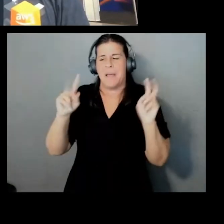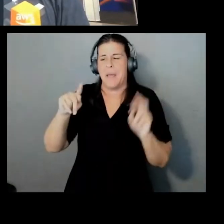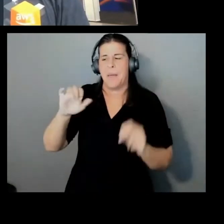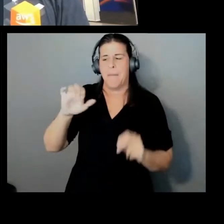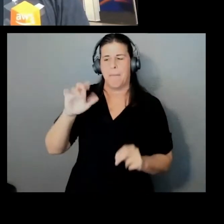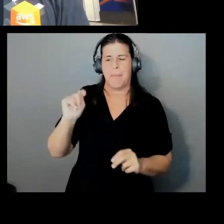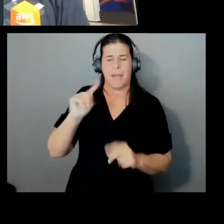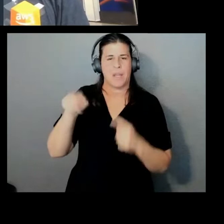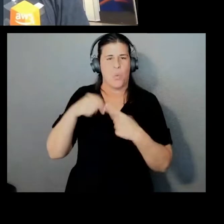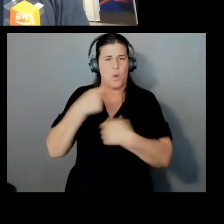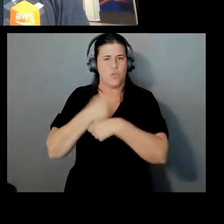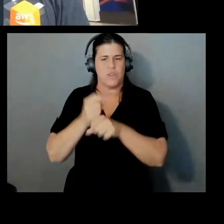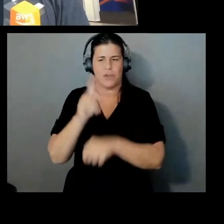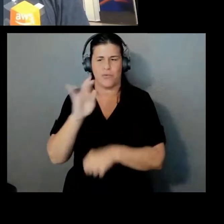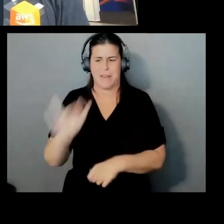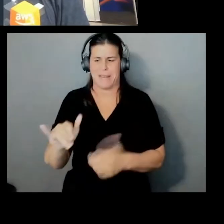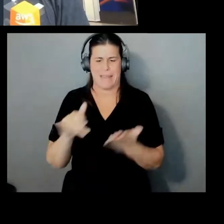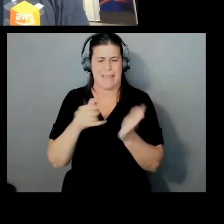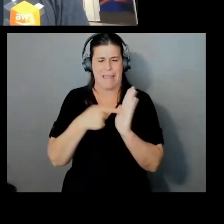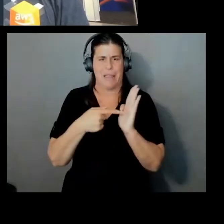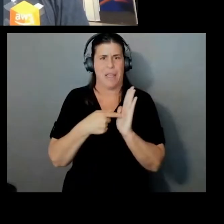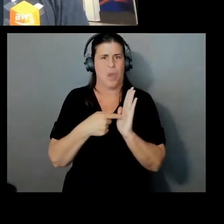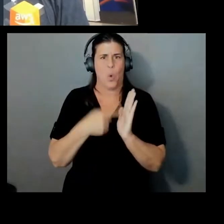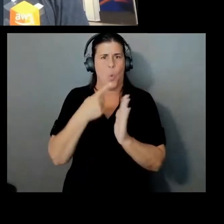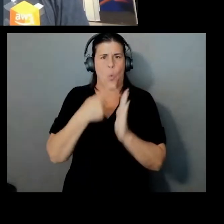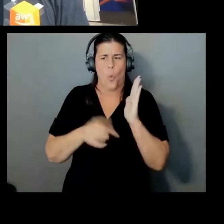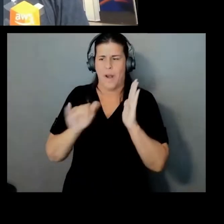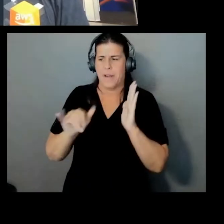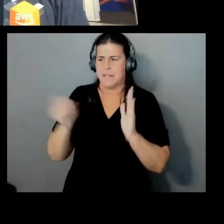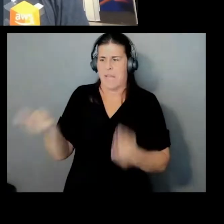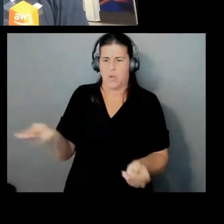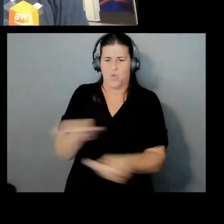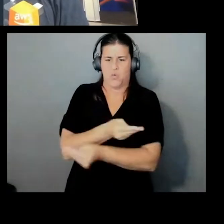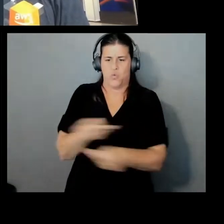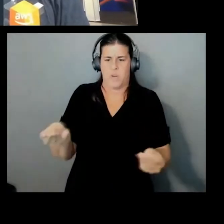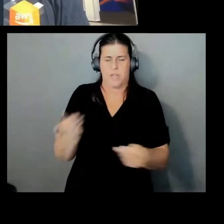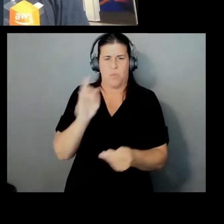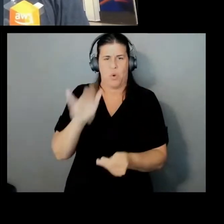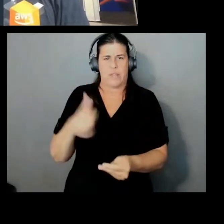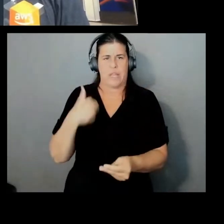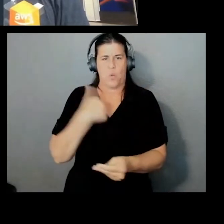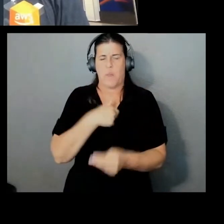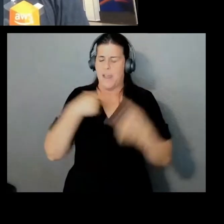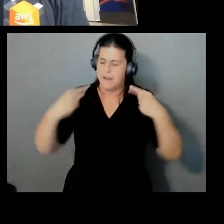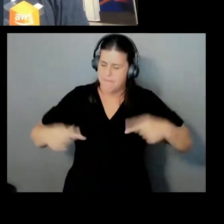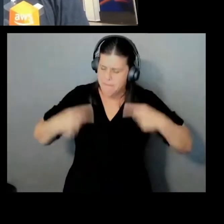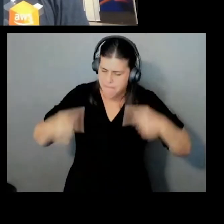what essentially is that transport? So we had to wrestle with that. We had our own.